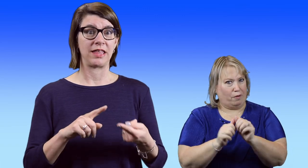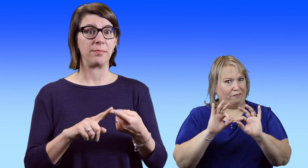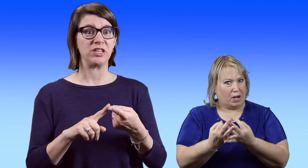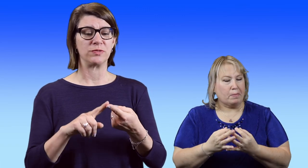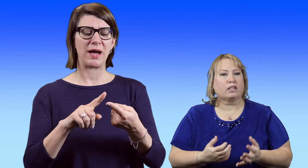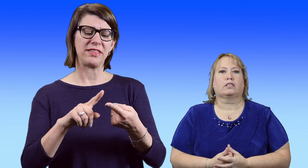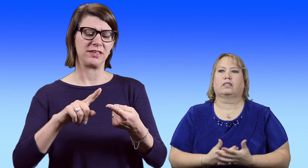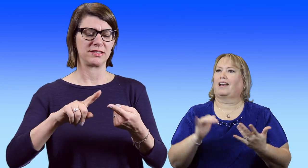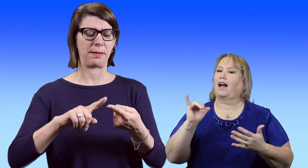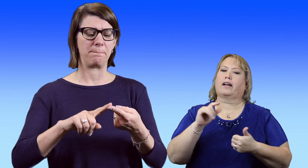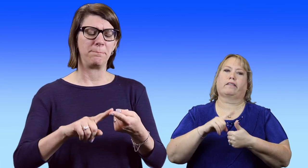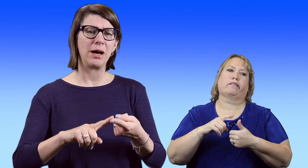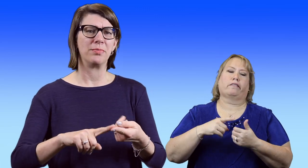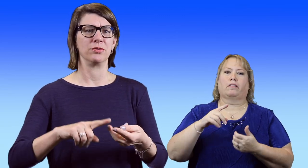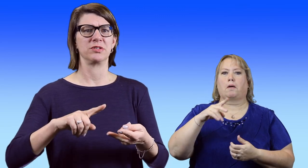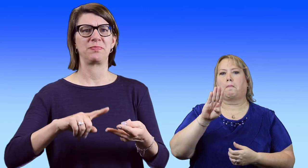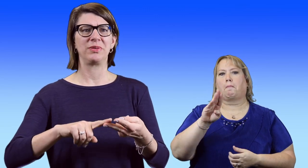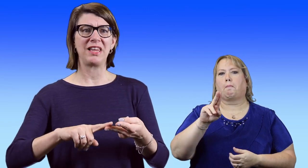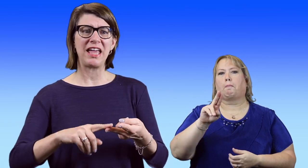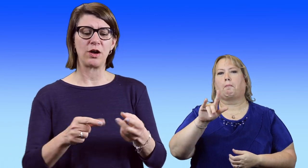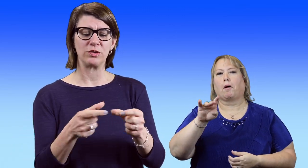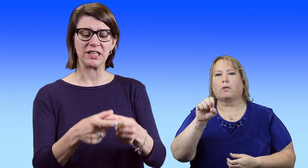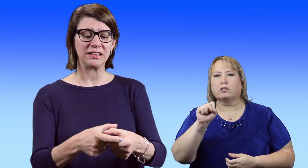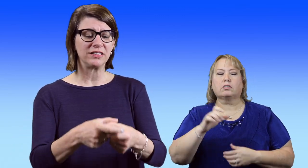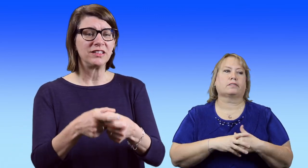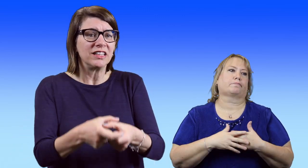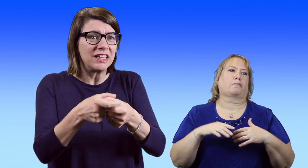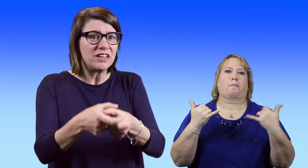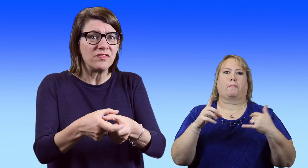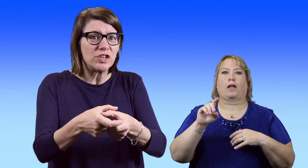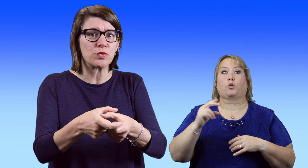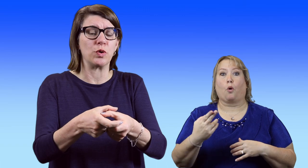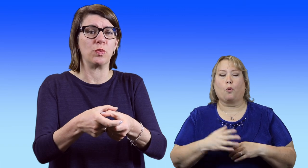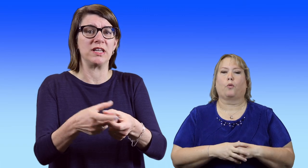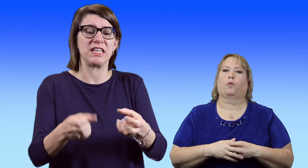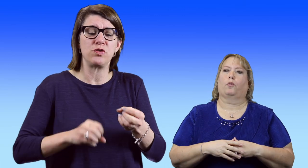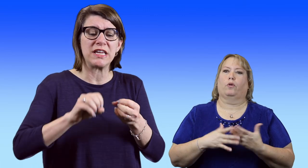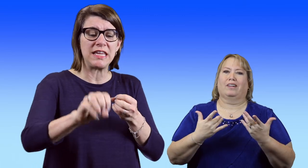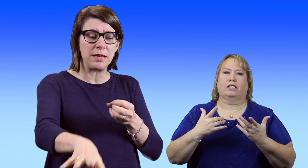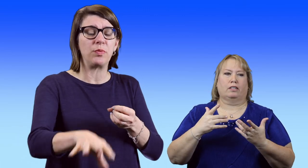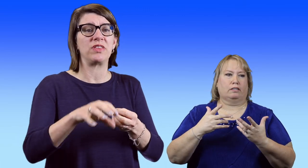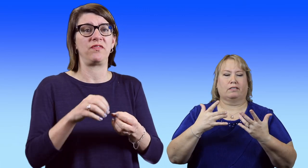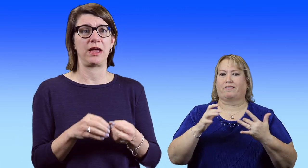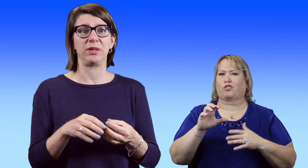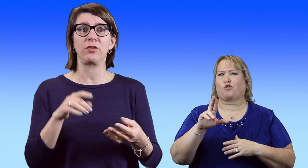That means buying things like bubbles, Play-Doh, the little individual ones that you can keep with the family,